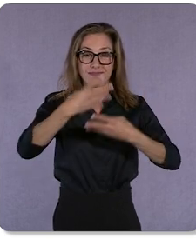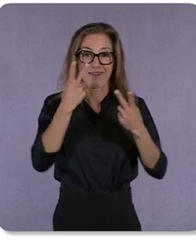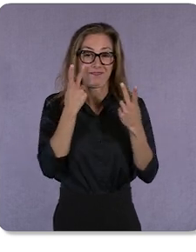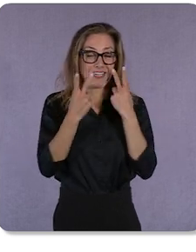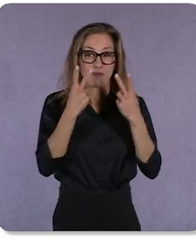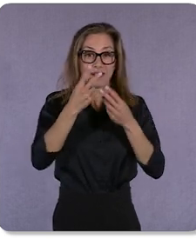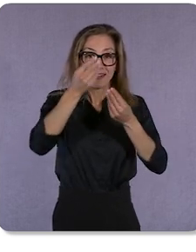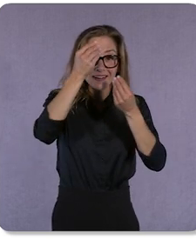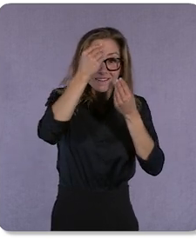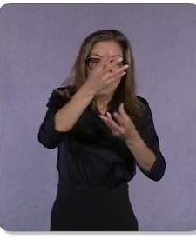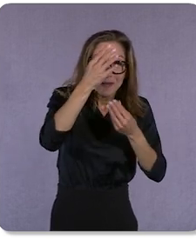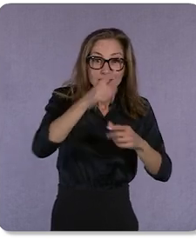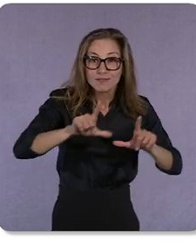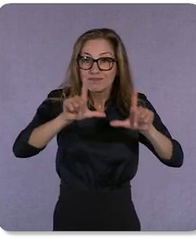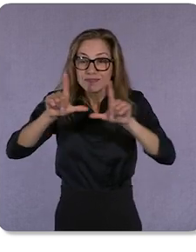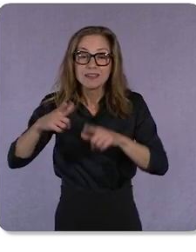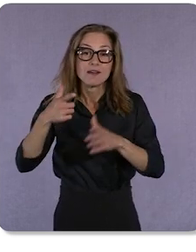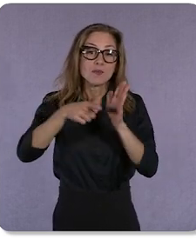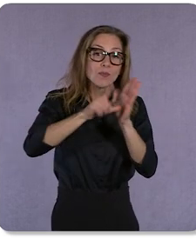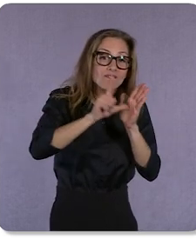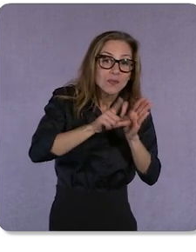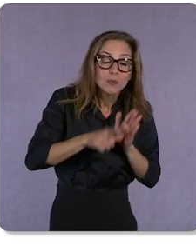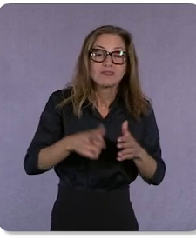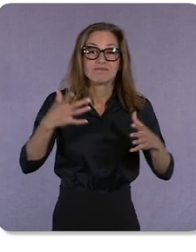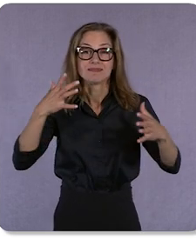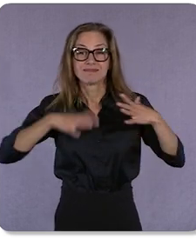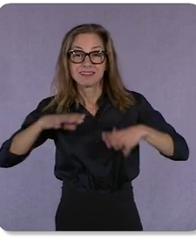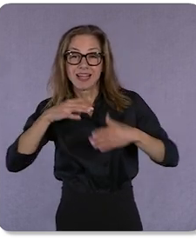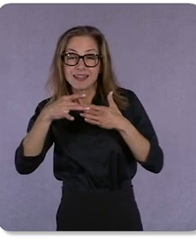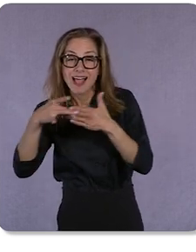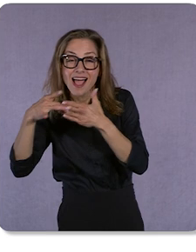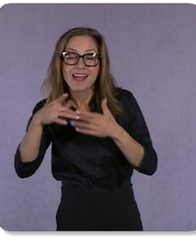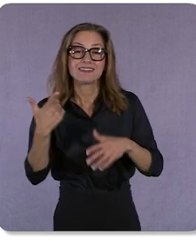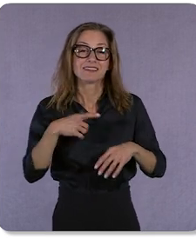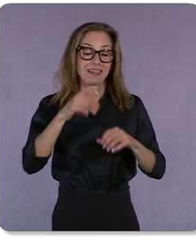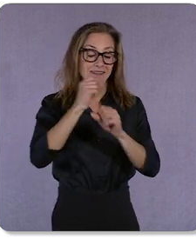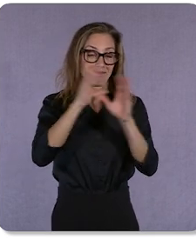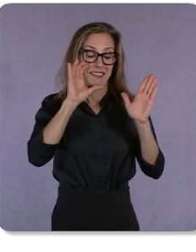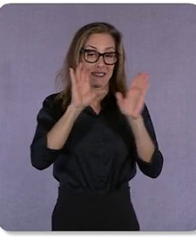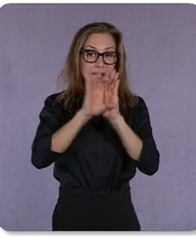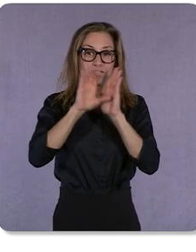style guides, and vivid images. You can even filter by style, fit, and brand.